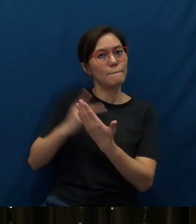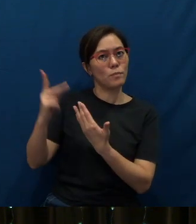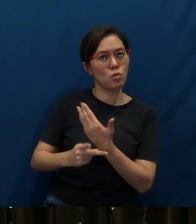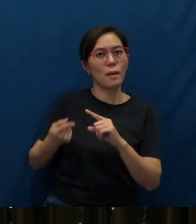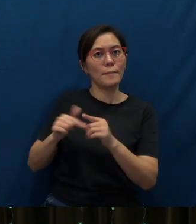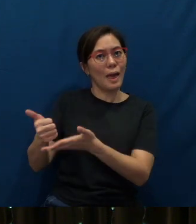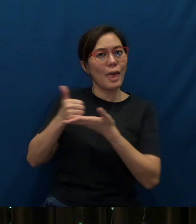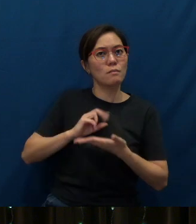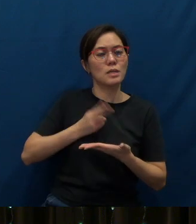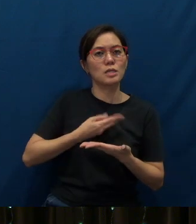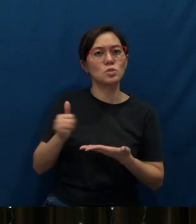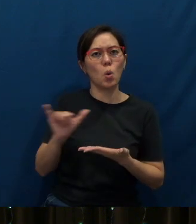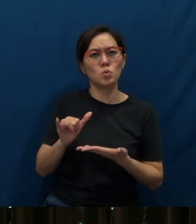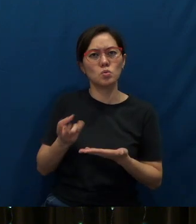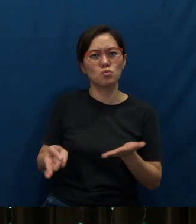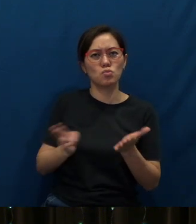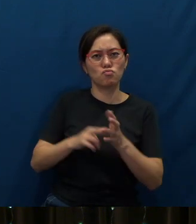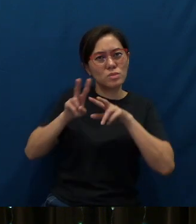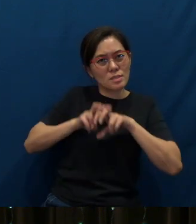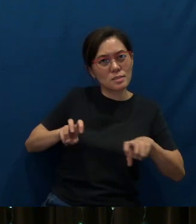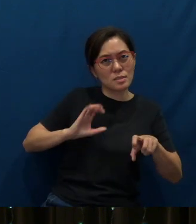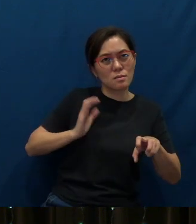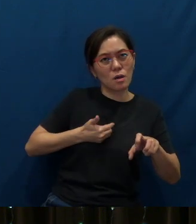helps us to re-examine our lives over the years.